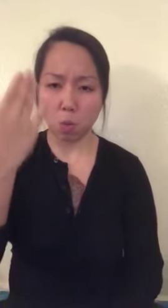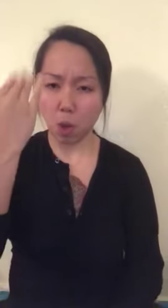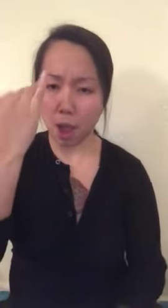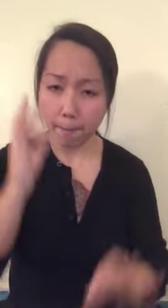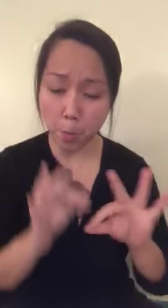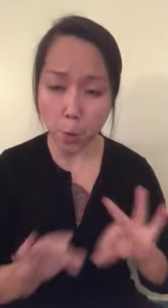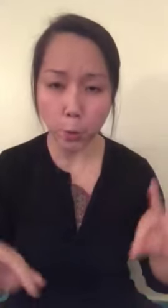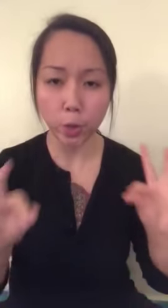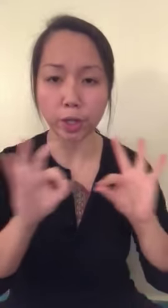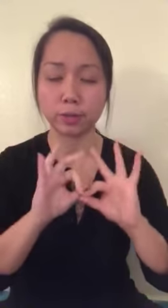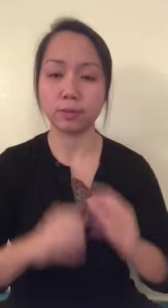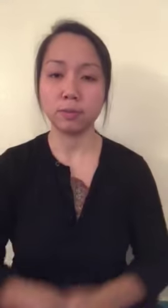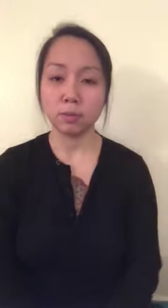Why is it important?